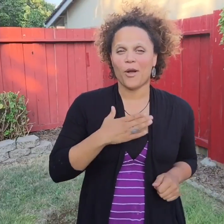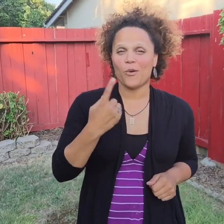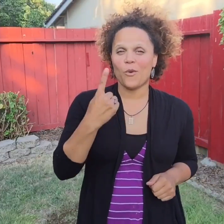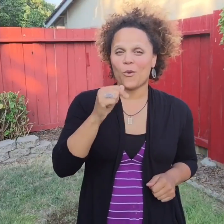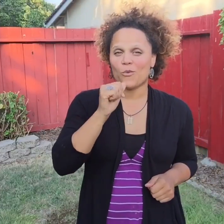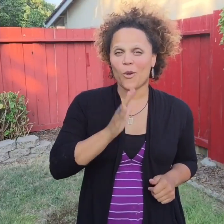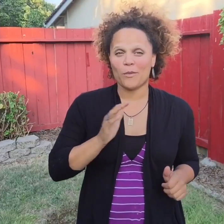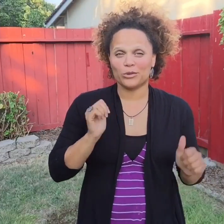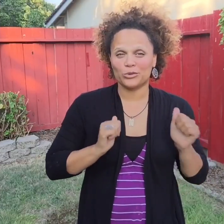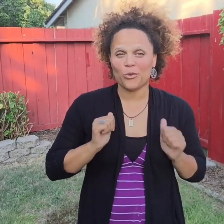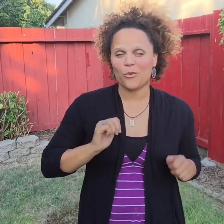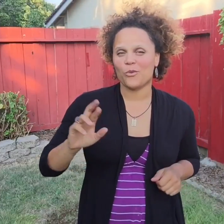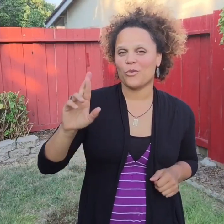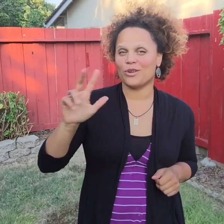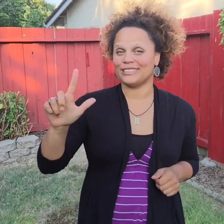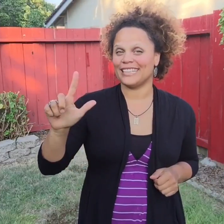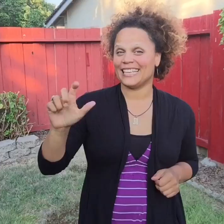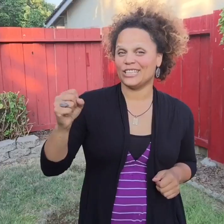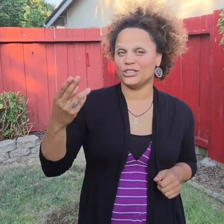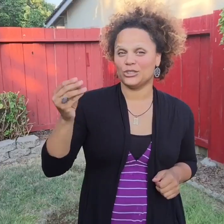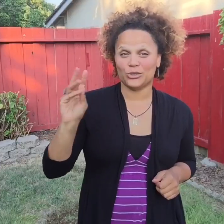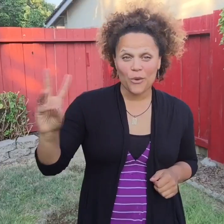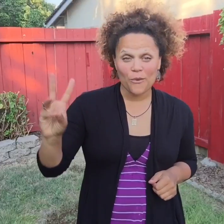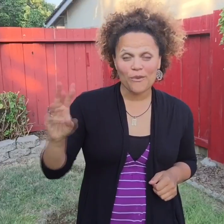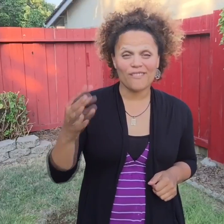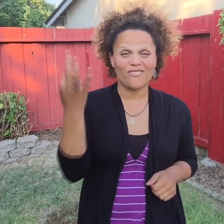my one-woman show, "The Rosa Lee Show"